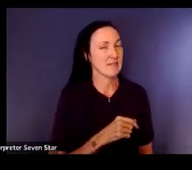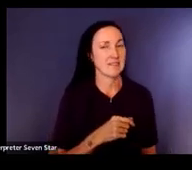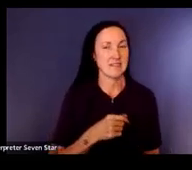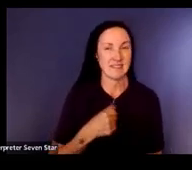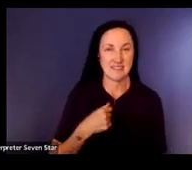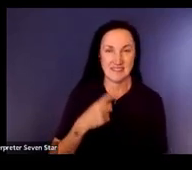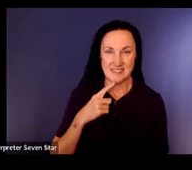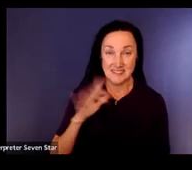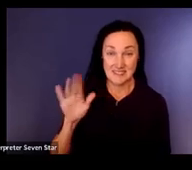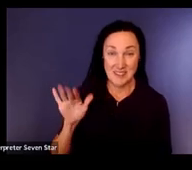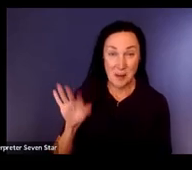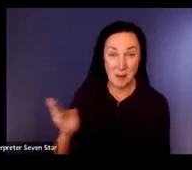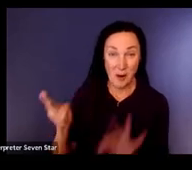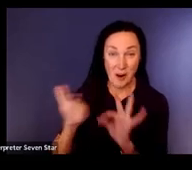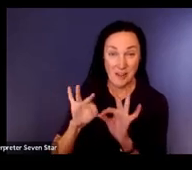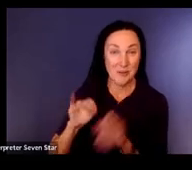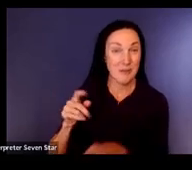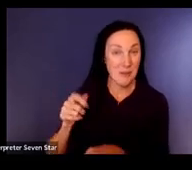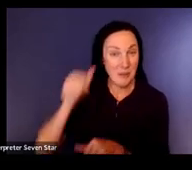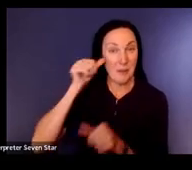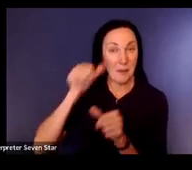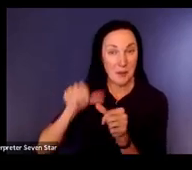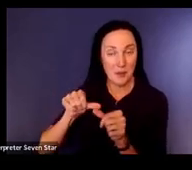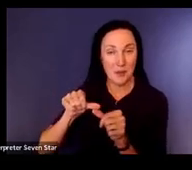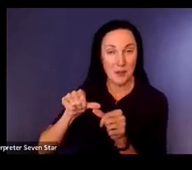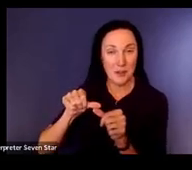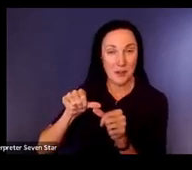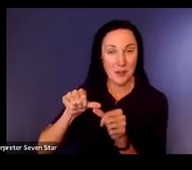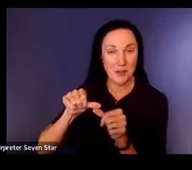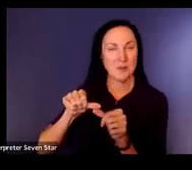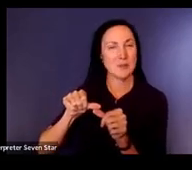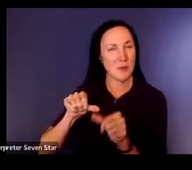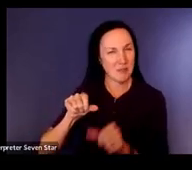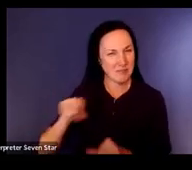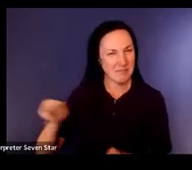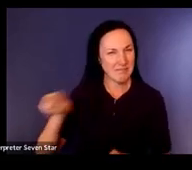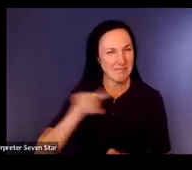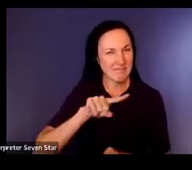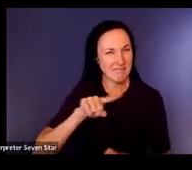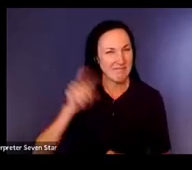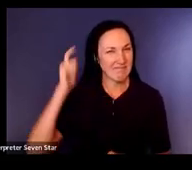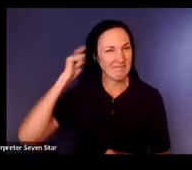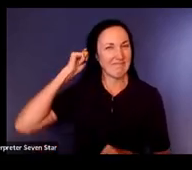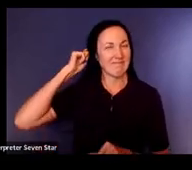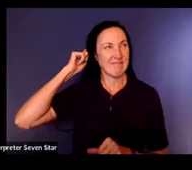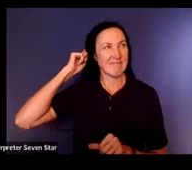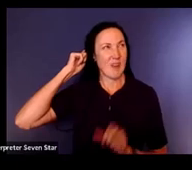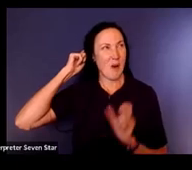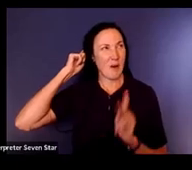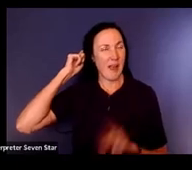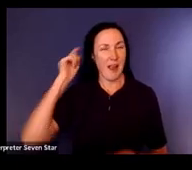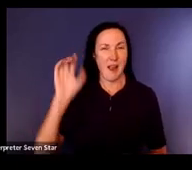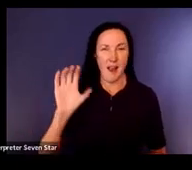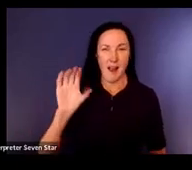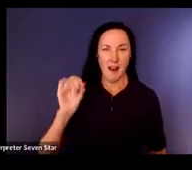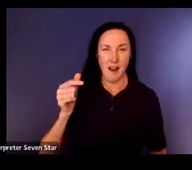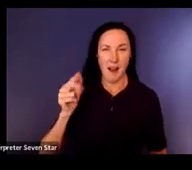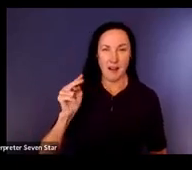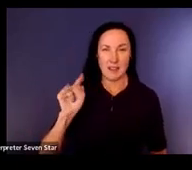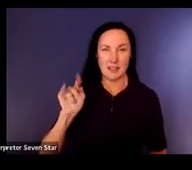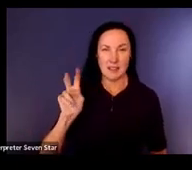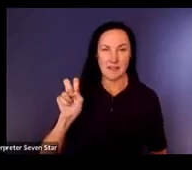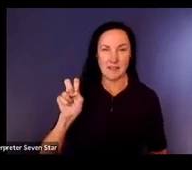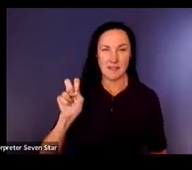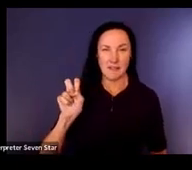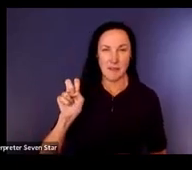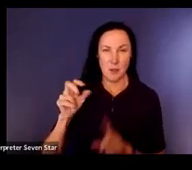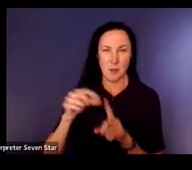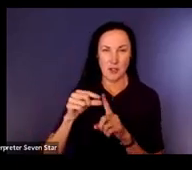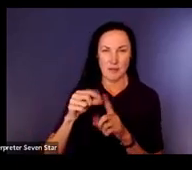say. So think about those kinds of things what does cognitive mean? You know one of the things